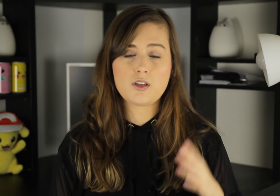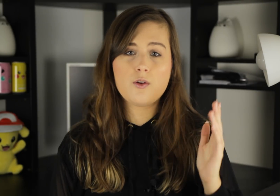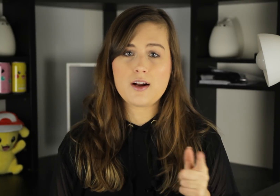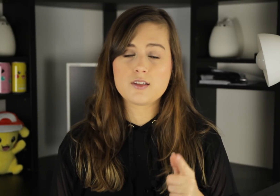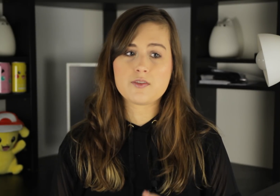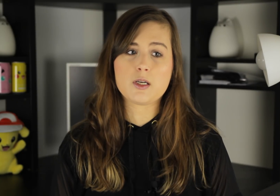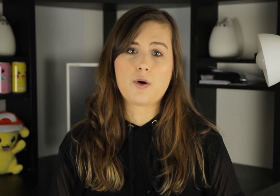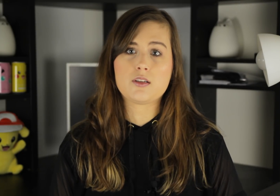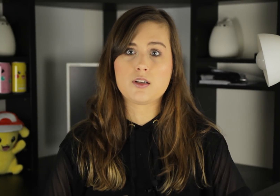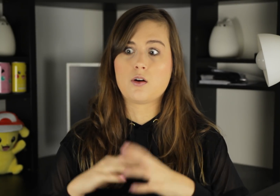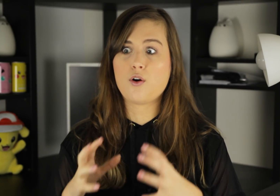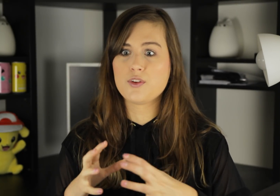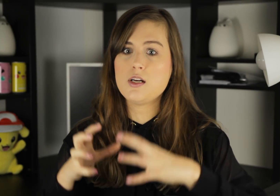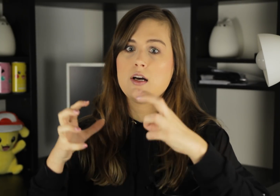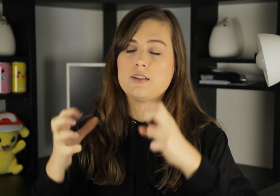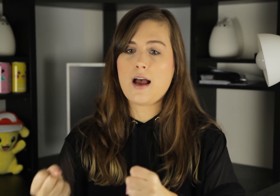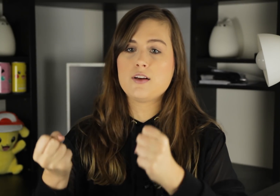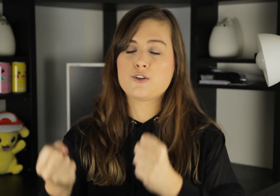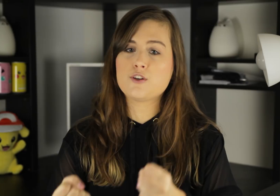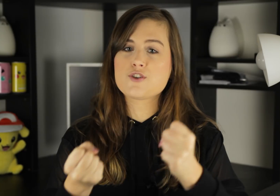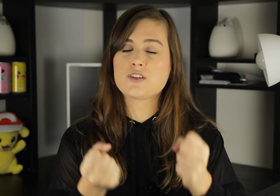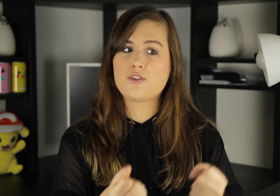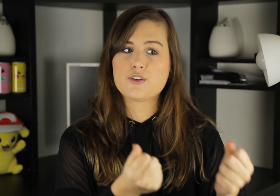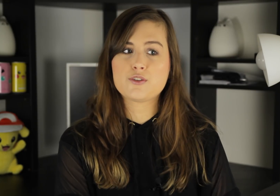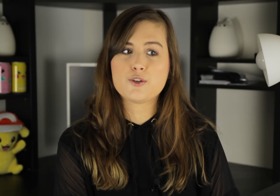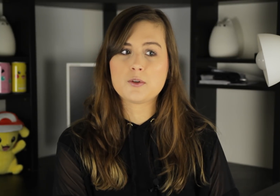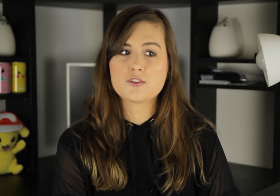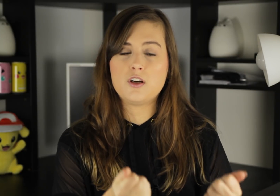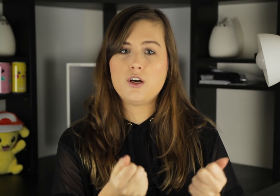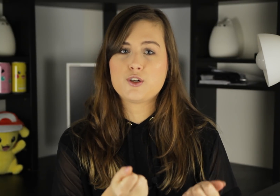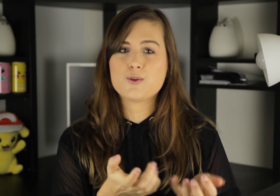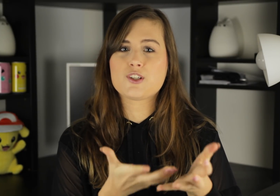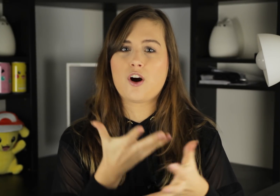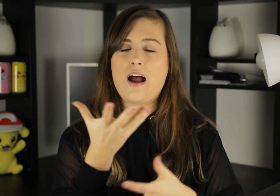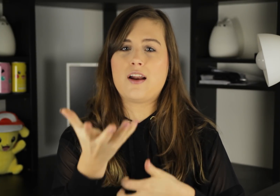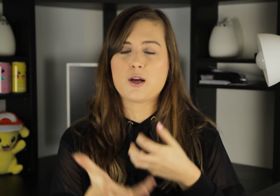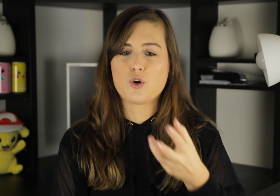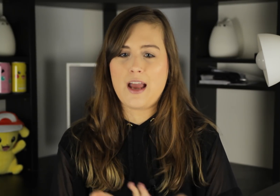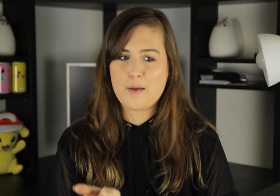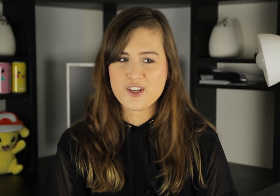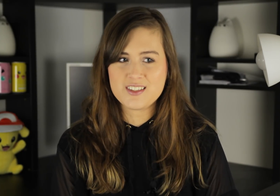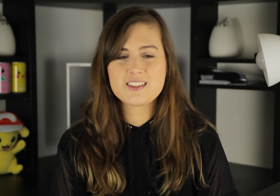So, that's definitely a bright side. So, hopefully that encourages other YouTubers to start adding in more captions.